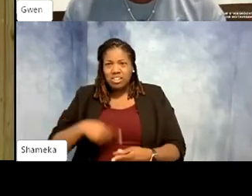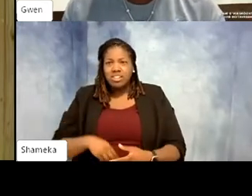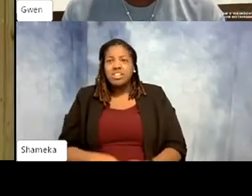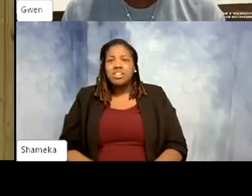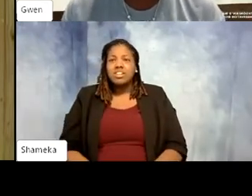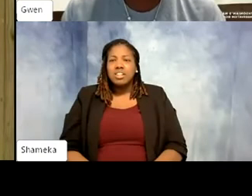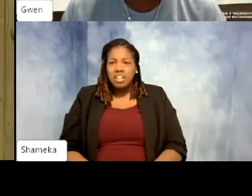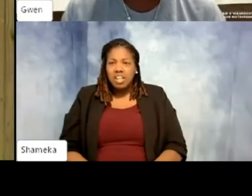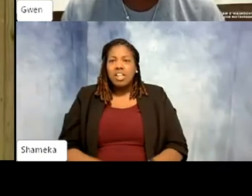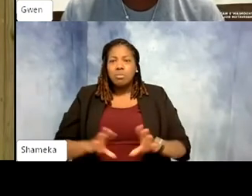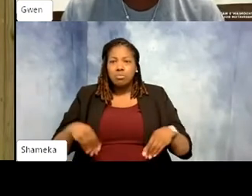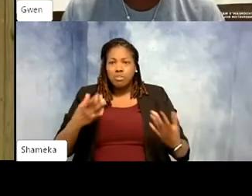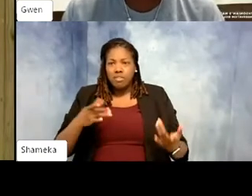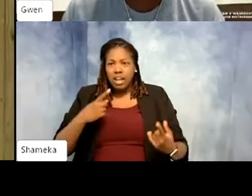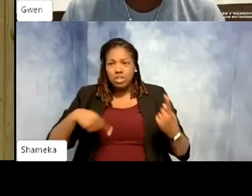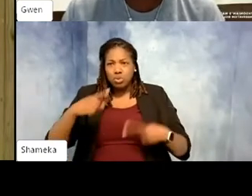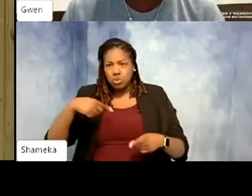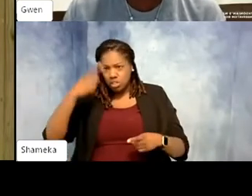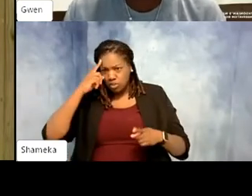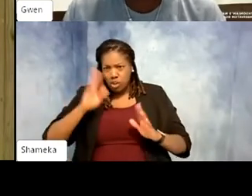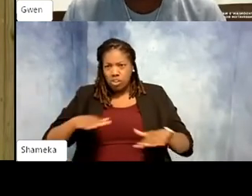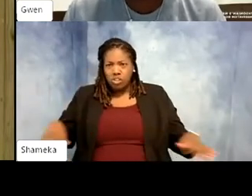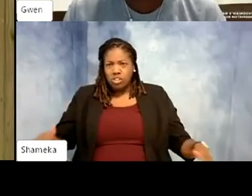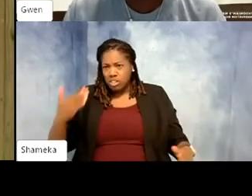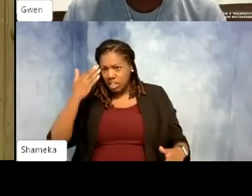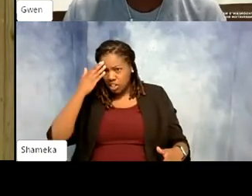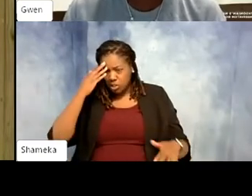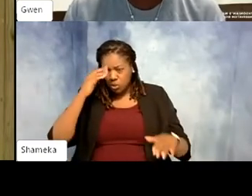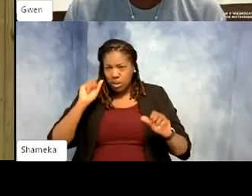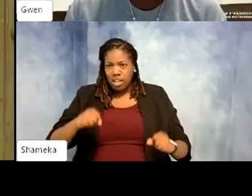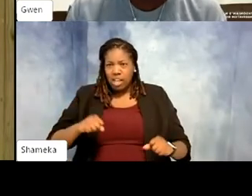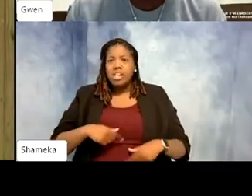these kids tours, and I'm like we got to do it. And I knew I could count on a lot of wonderful people